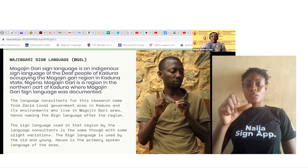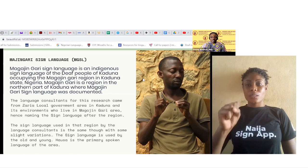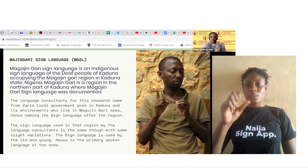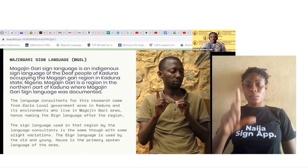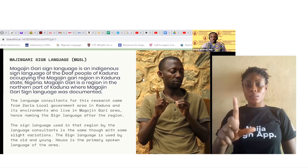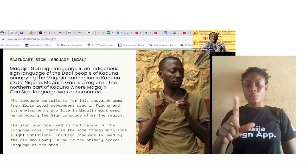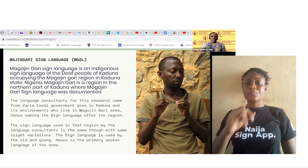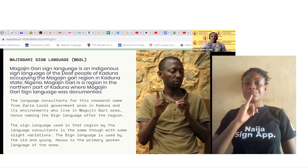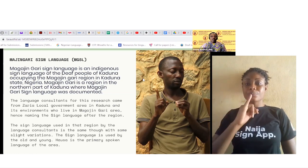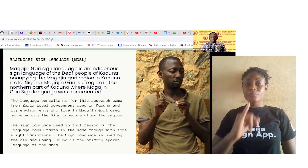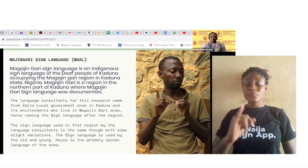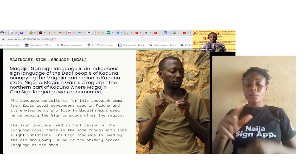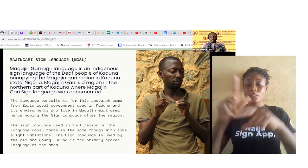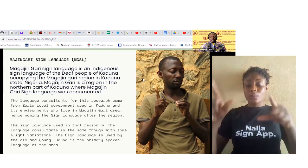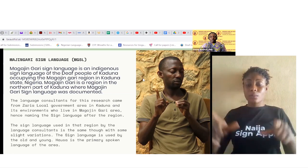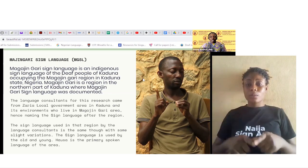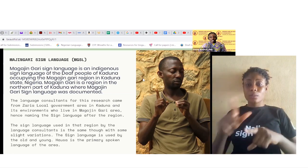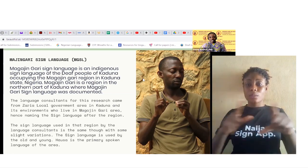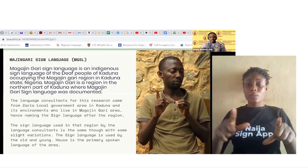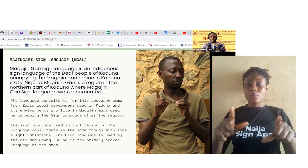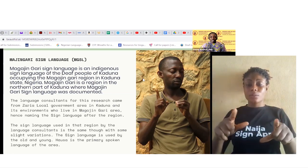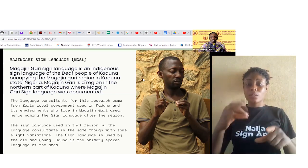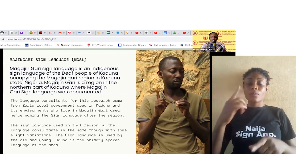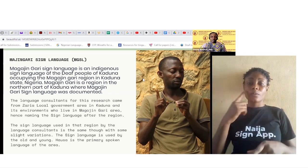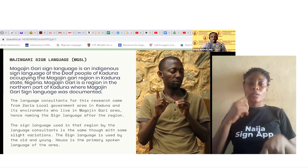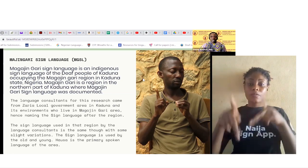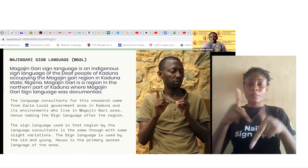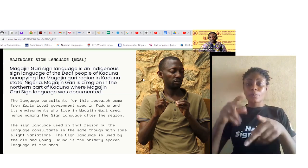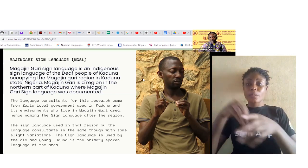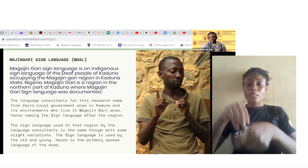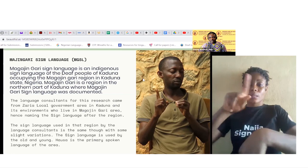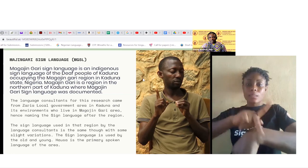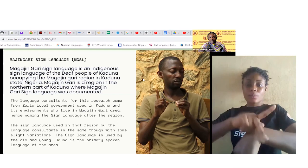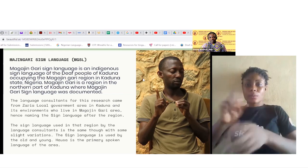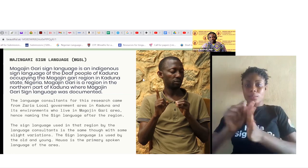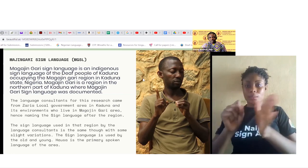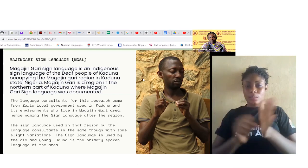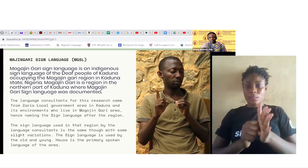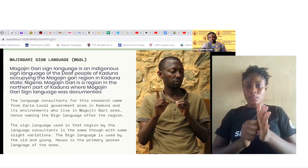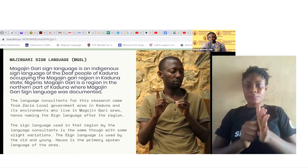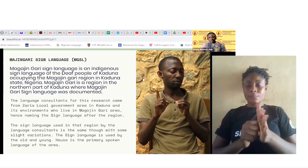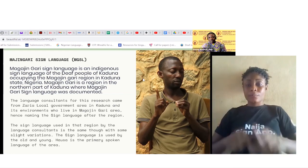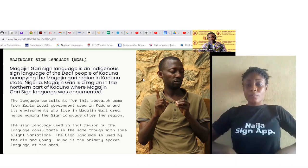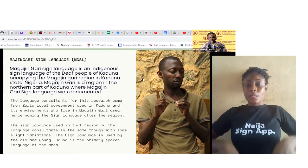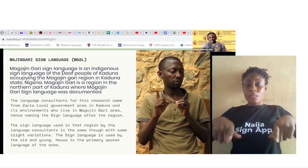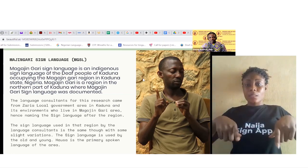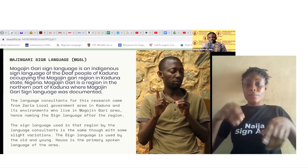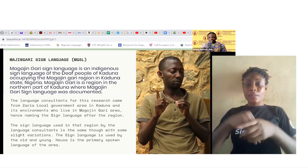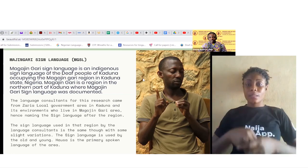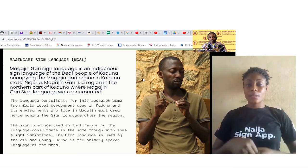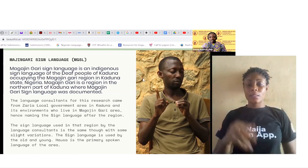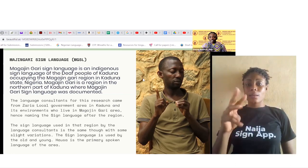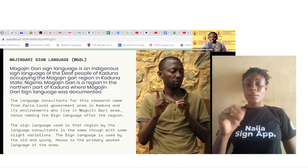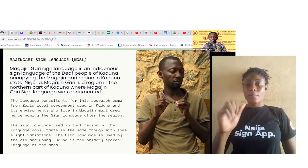Kaduna occupying the Magajin Gari region in Kaduna state Nigeria. Magajin Gari is just a region in